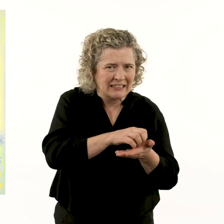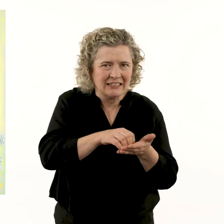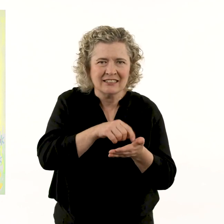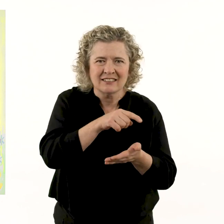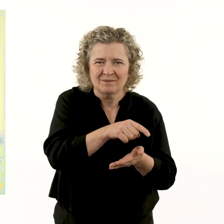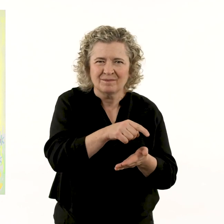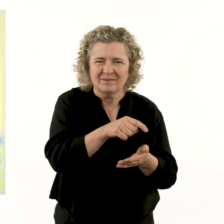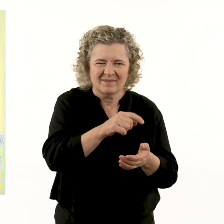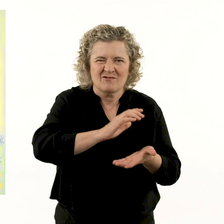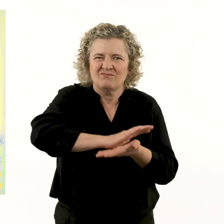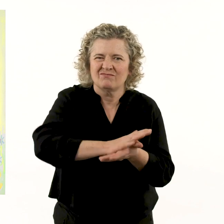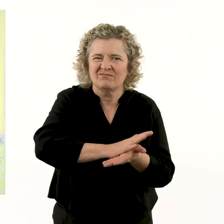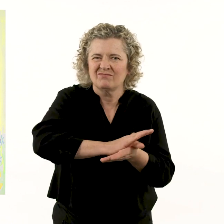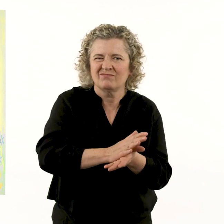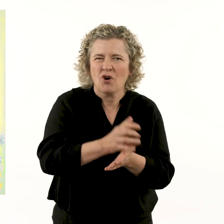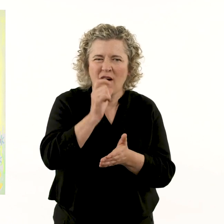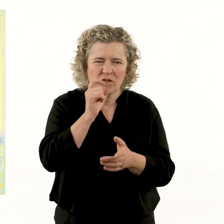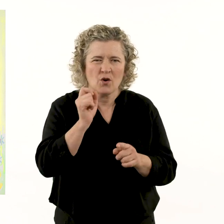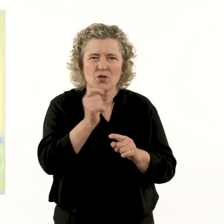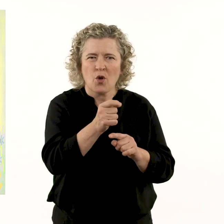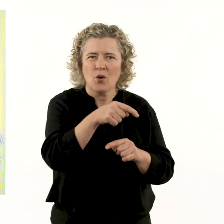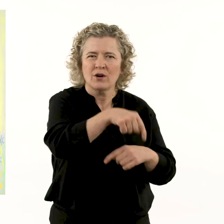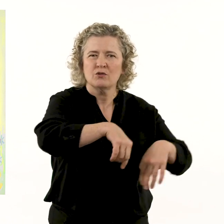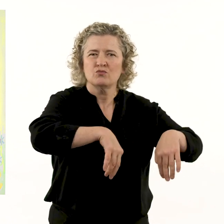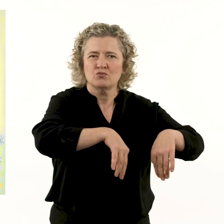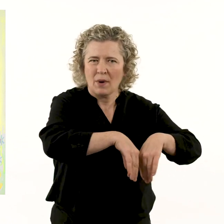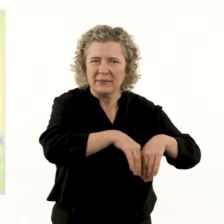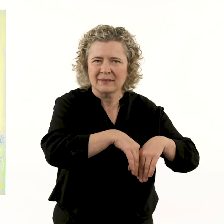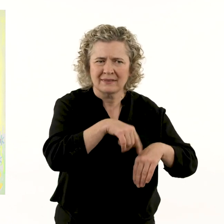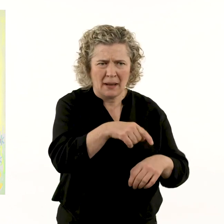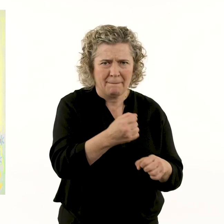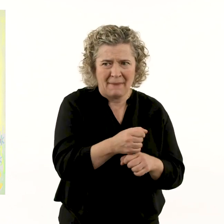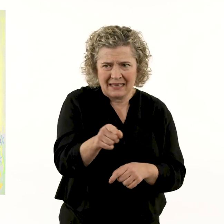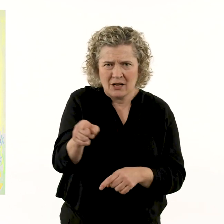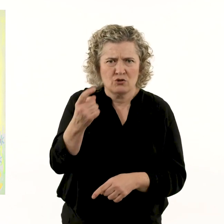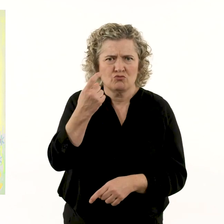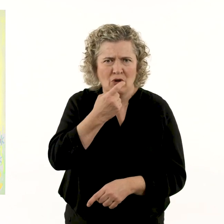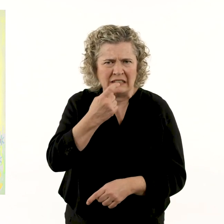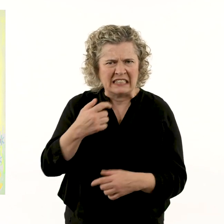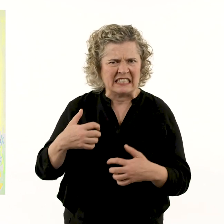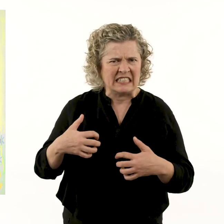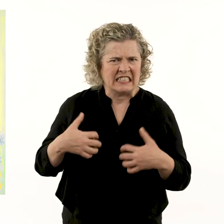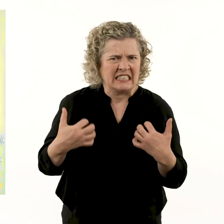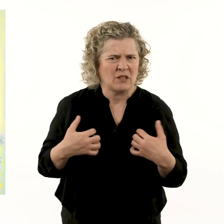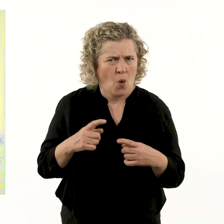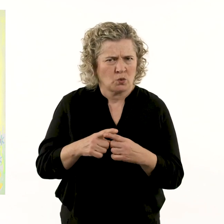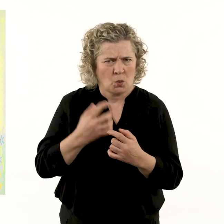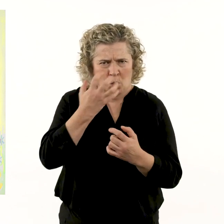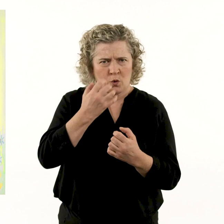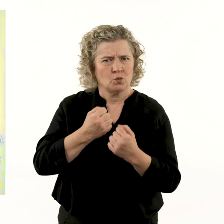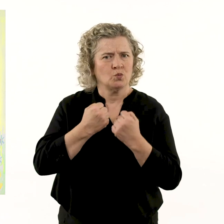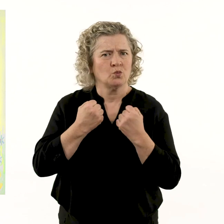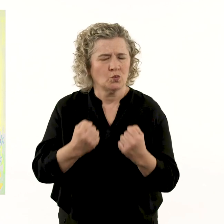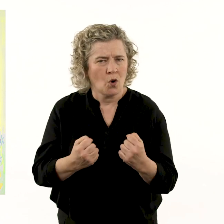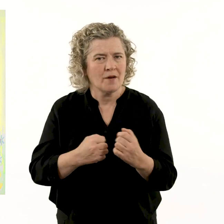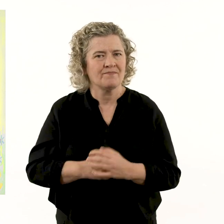the coffee grounds in everyone’s bins; it made them aggressive and gave them super-rat strength.